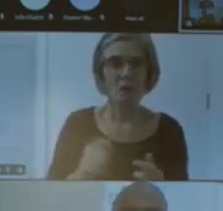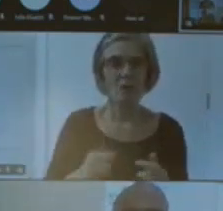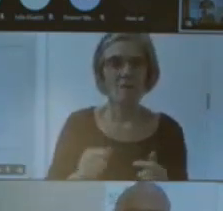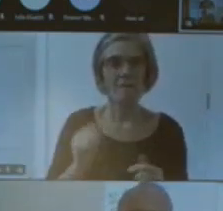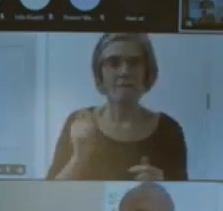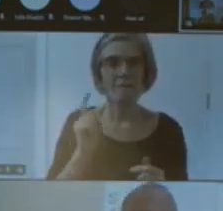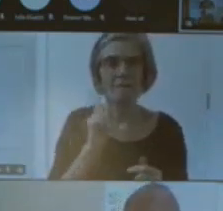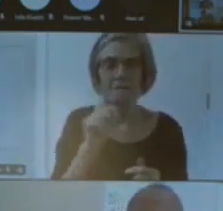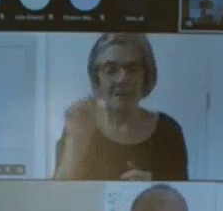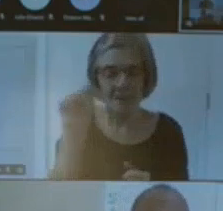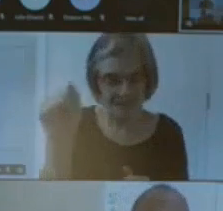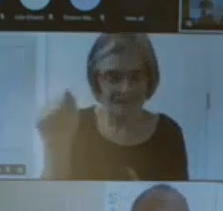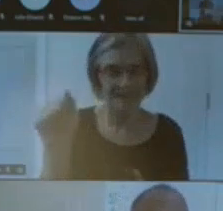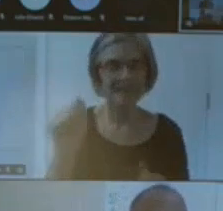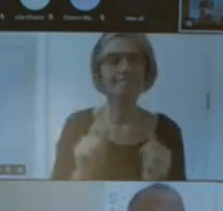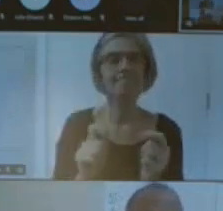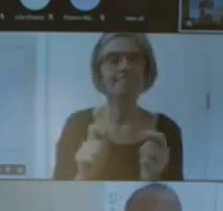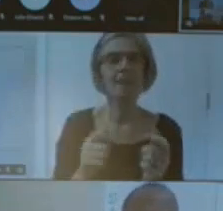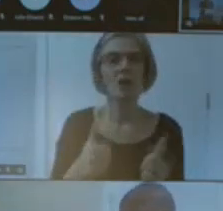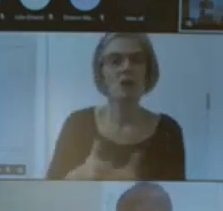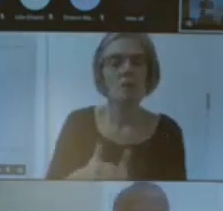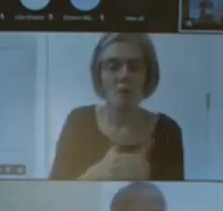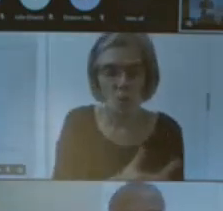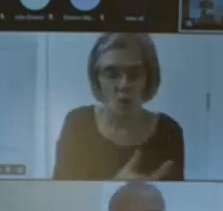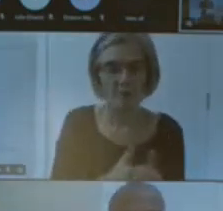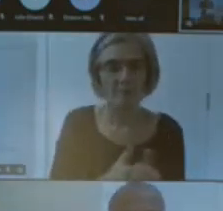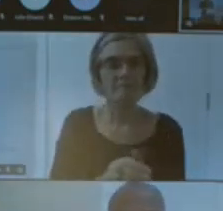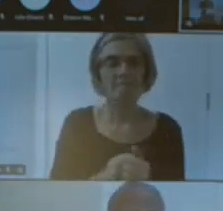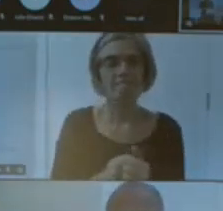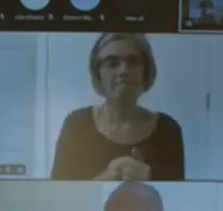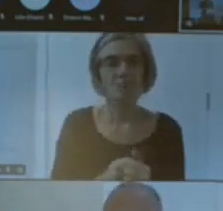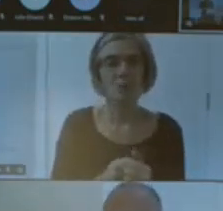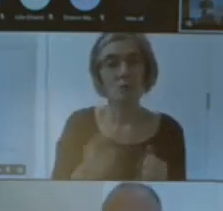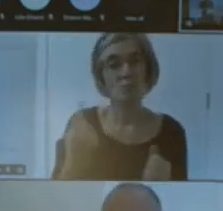people Ren has also recently graduated from their masters in applyed gender studies at the